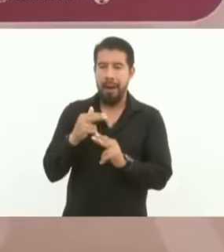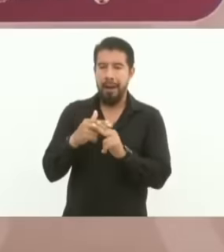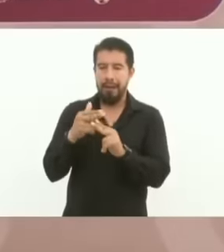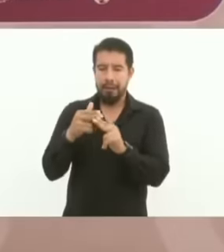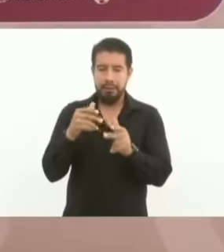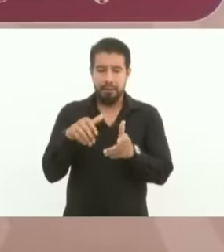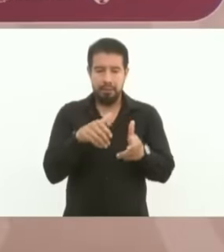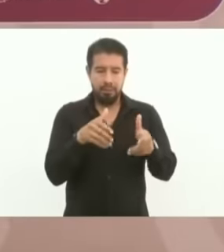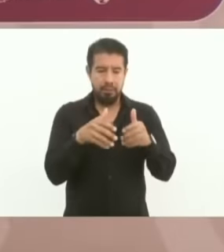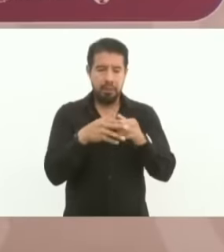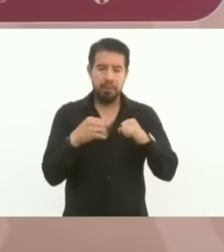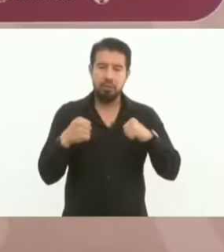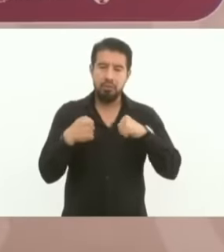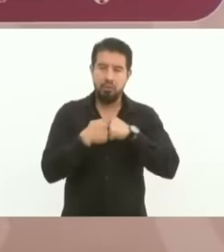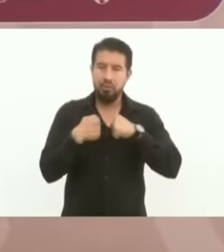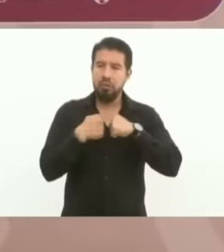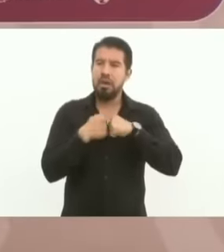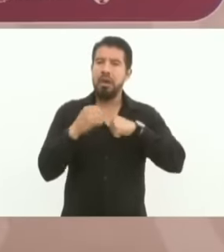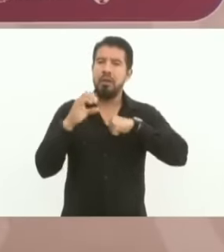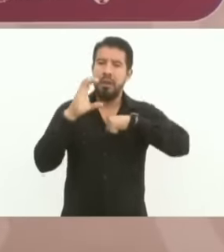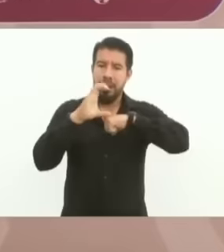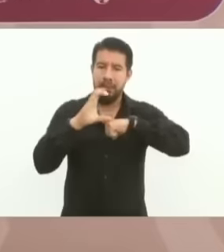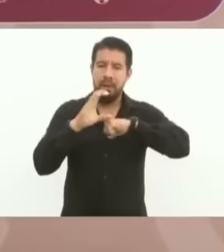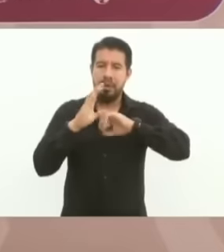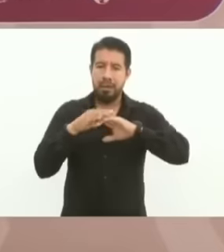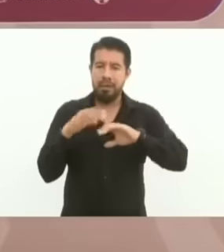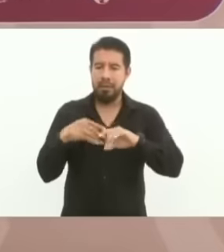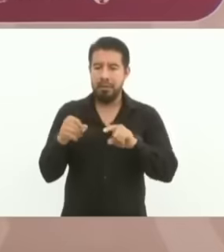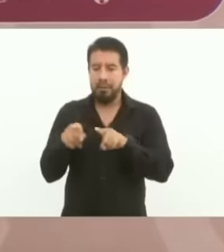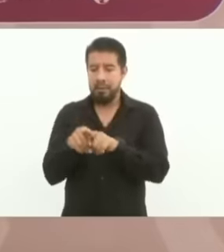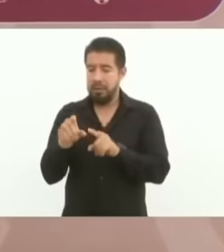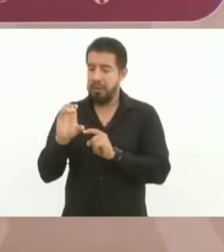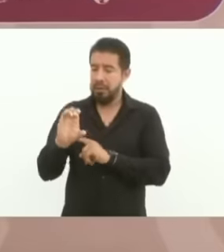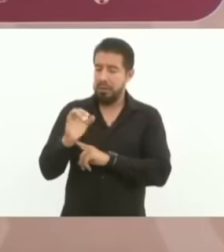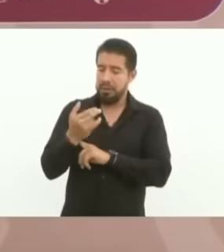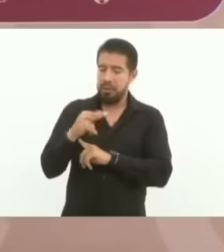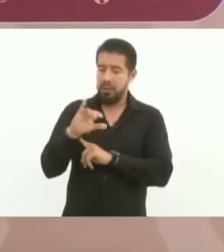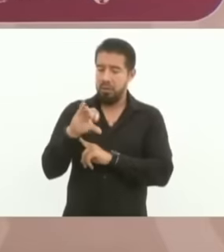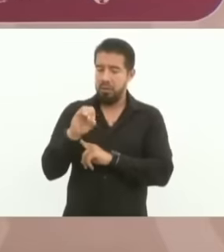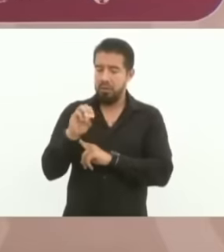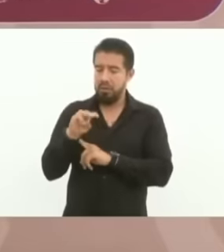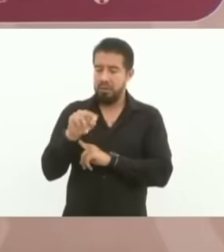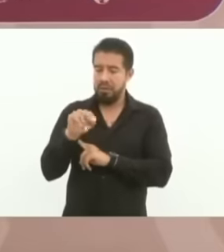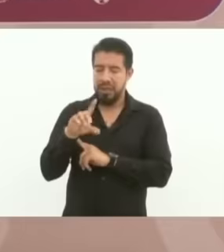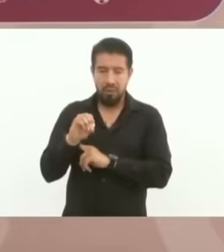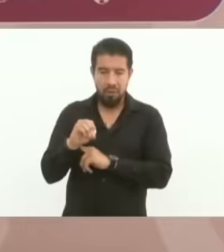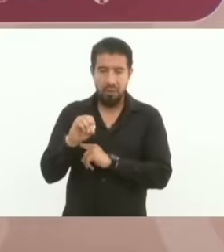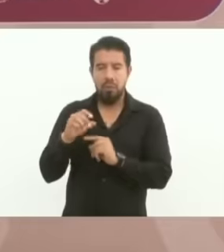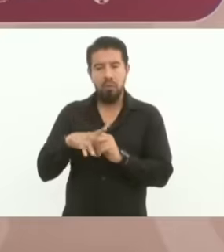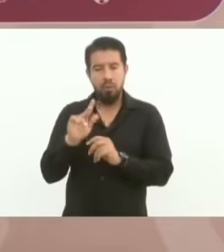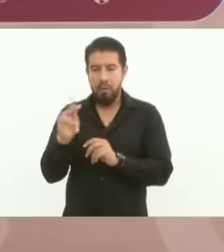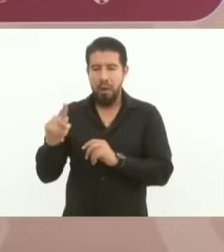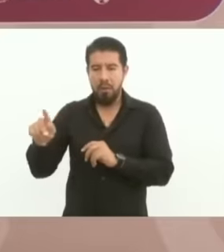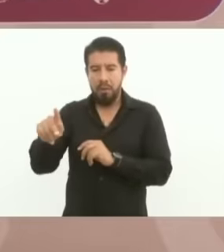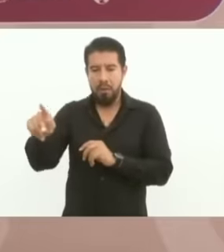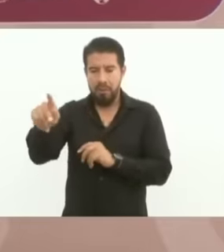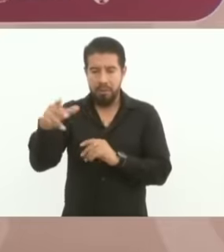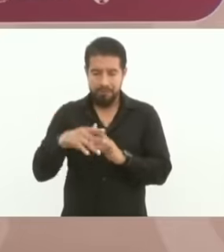Comalapa border passing through Chico Muselo and all the towns. This is going to help a lot